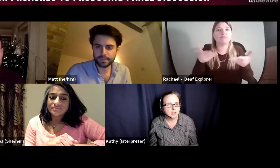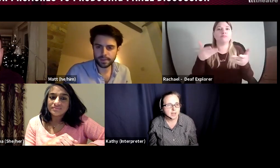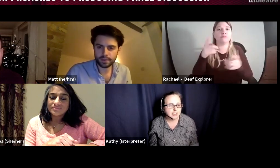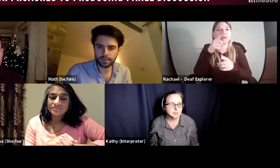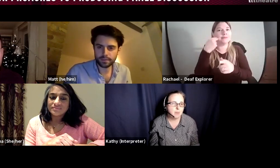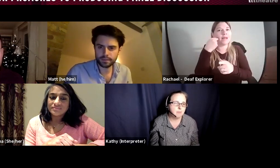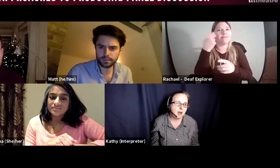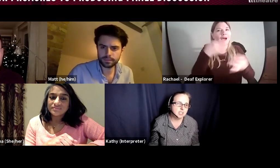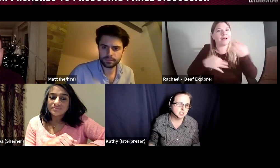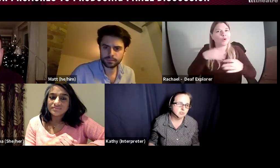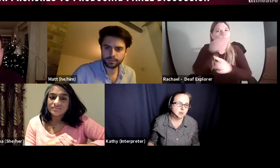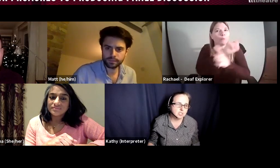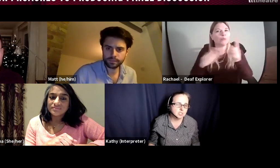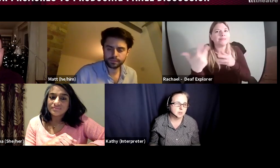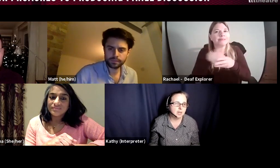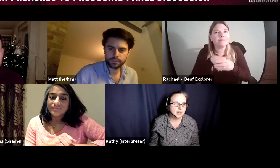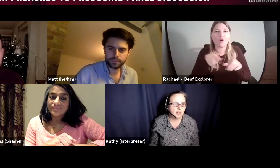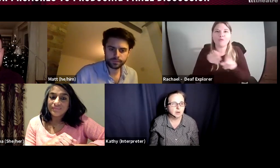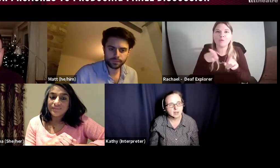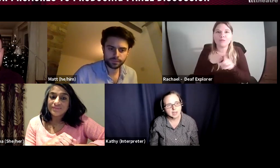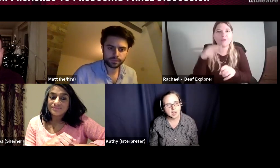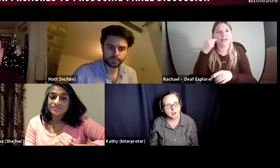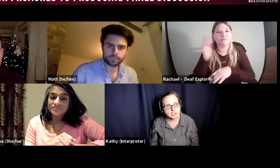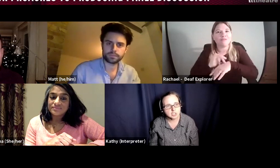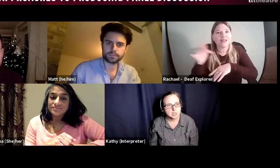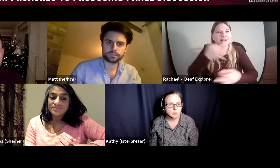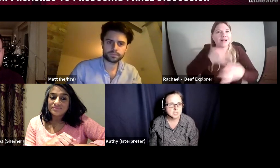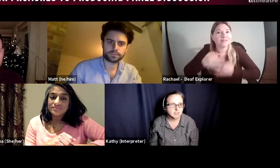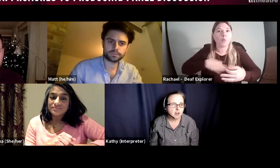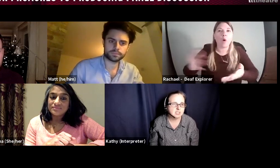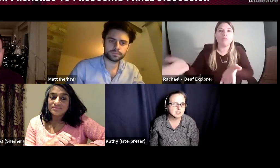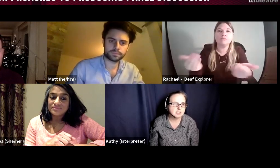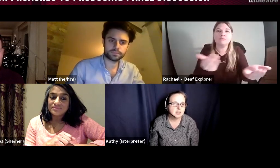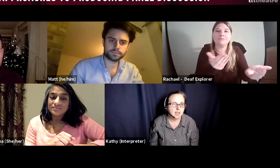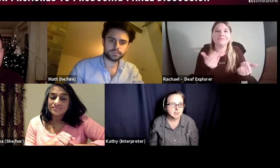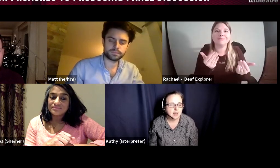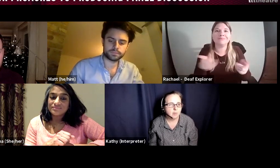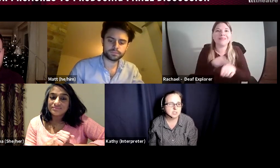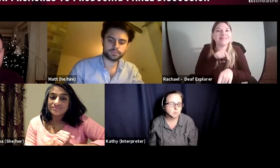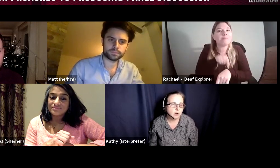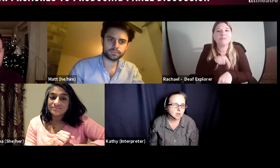incredibly open minded, who wanted to encourage more deaf artists in there, wanted to welcome